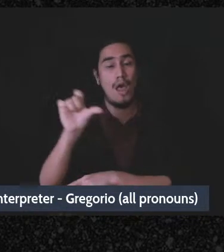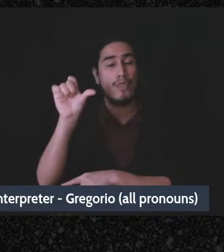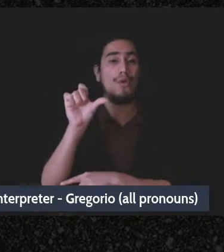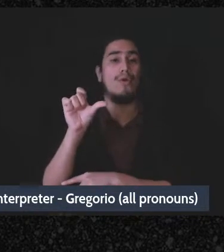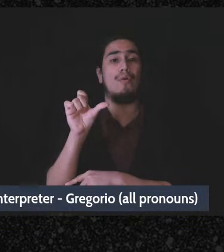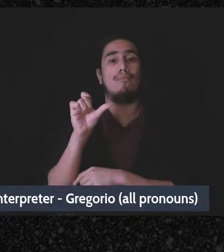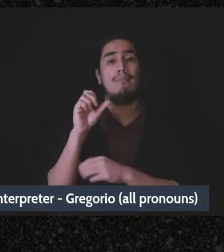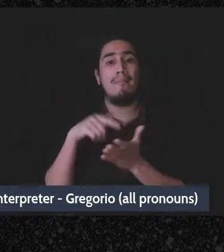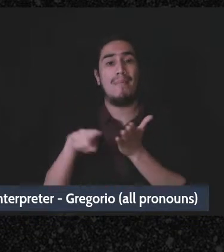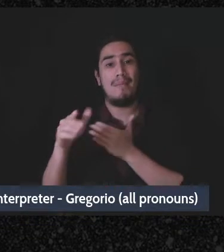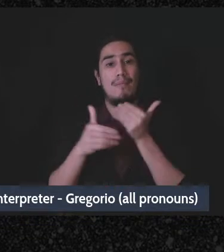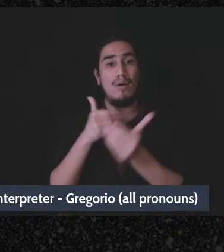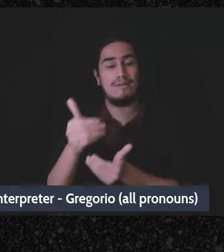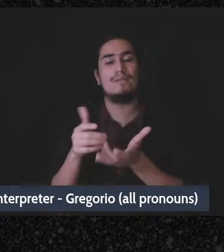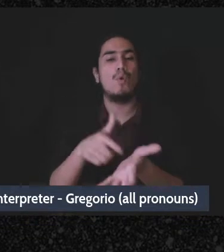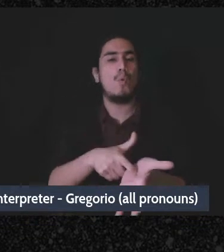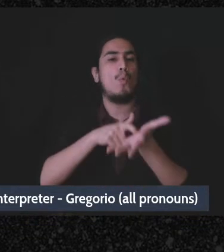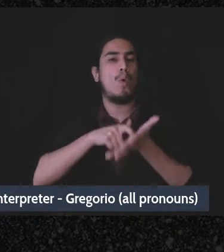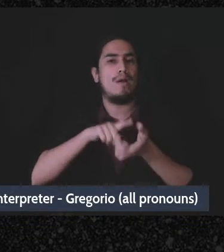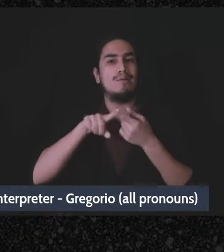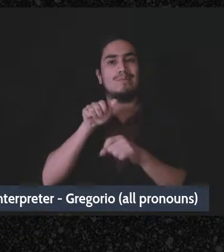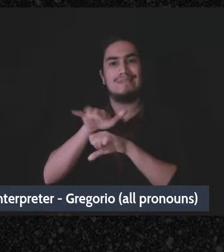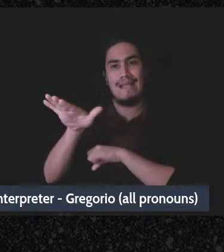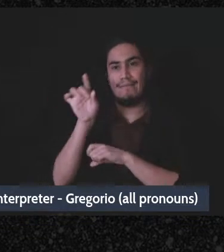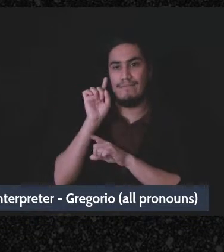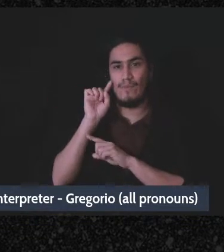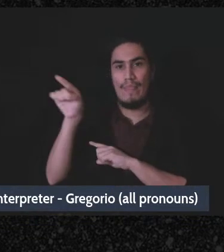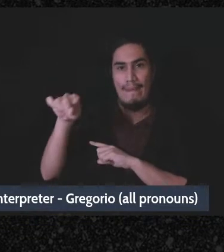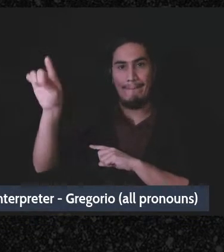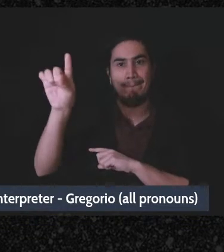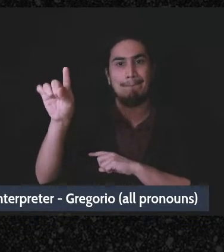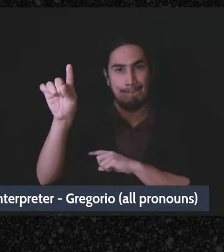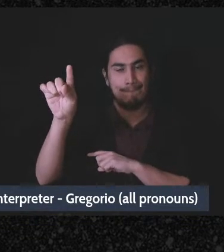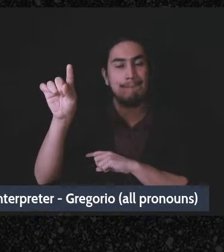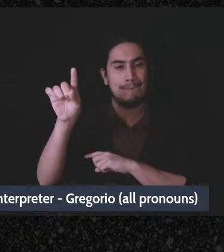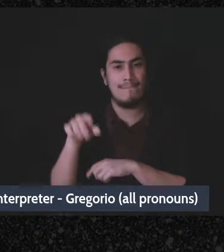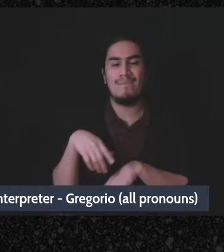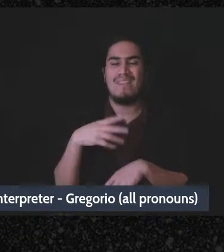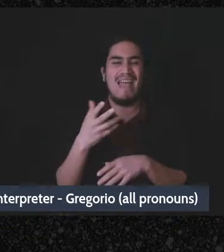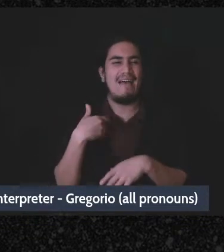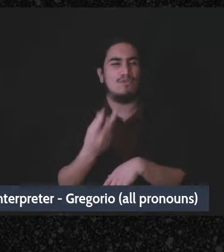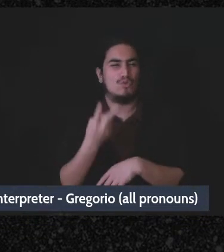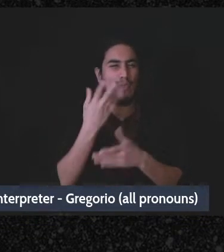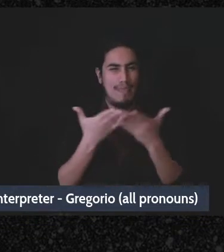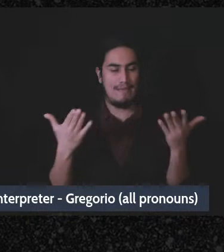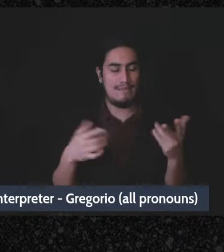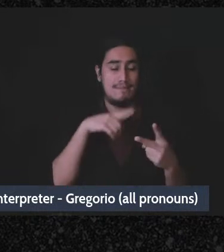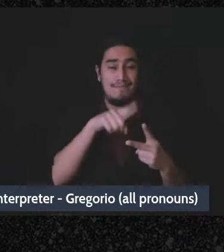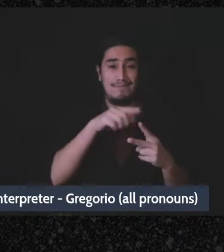is required to send a 1099k if two things. Number one there's over twenty thousand dollars in gross